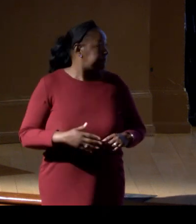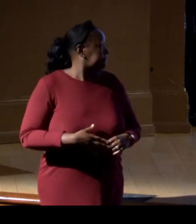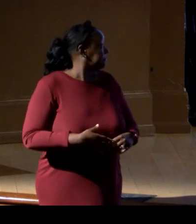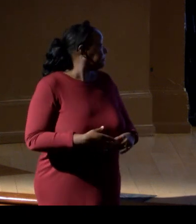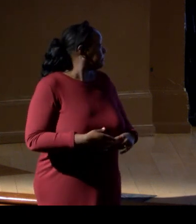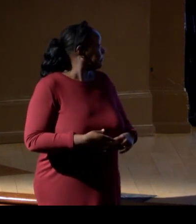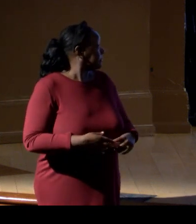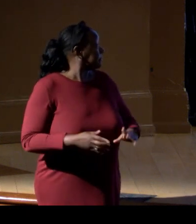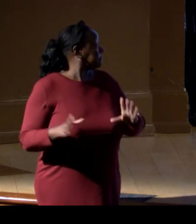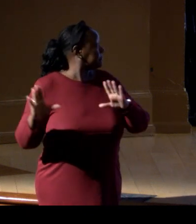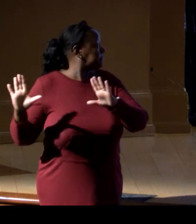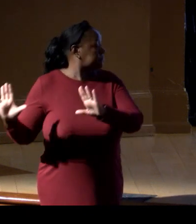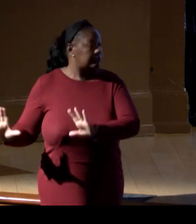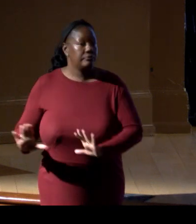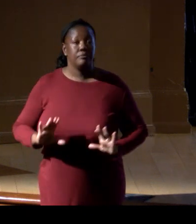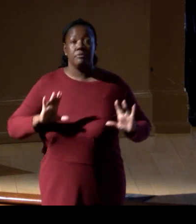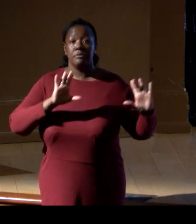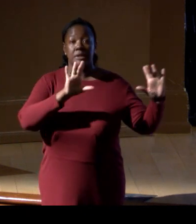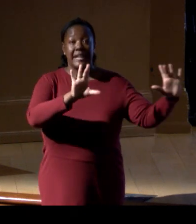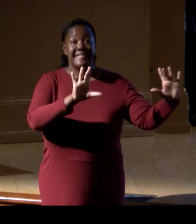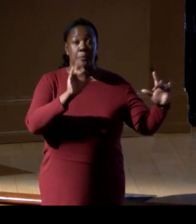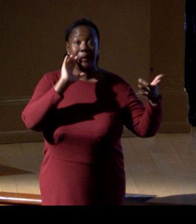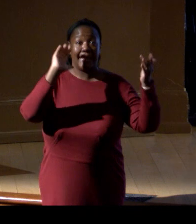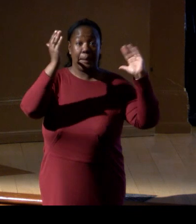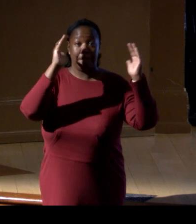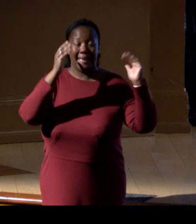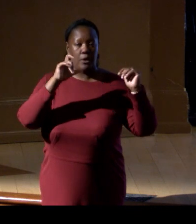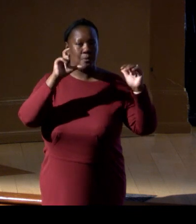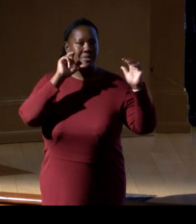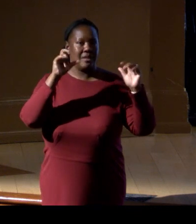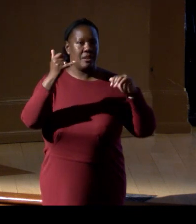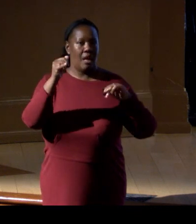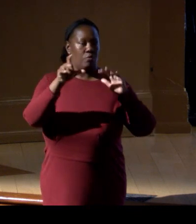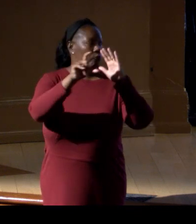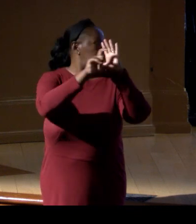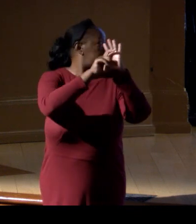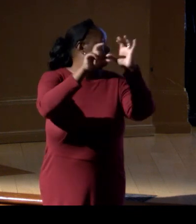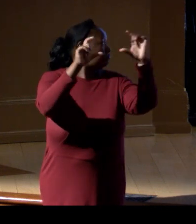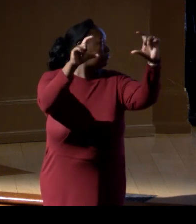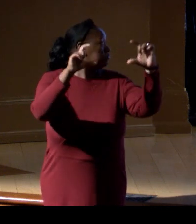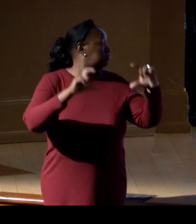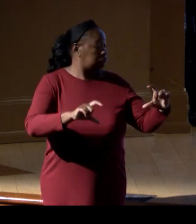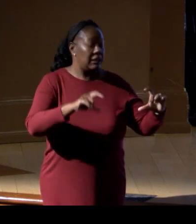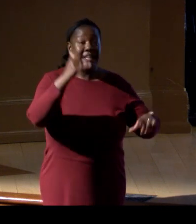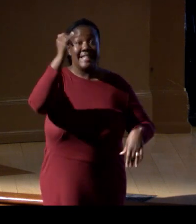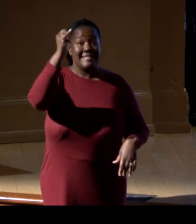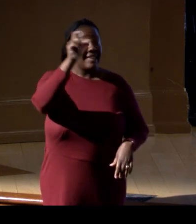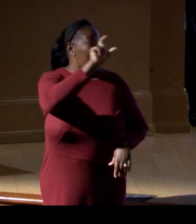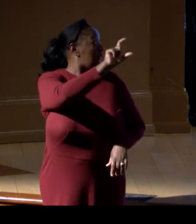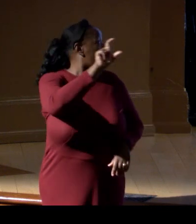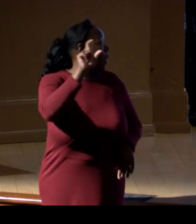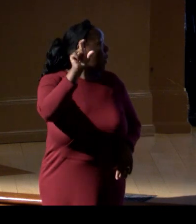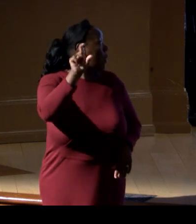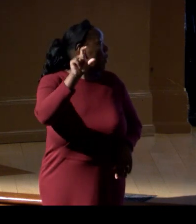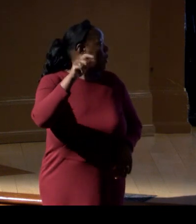the genus of bacteria that produces cholera, and dead shells, all these yellow are Vibrio, thriving Vibrio.